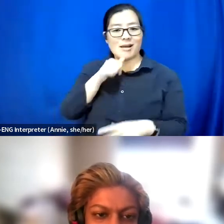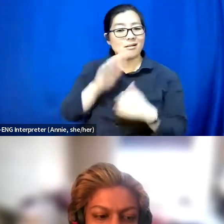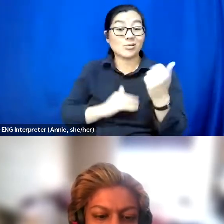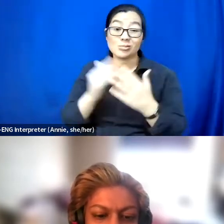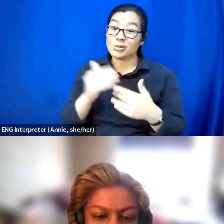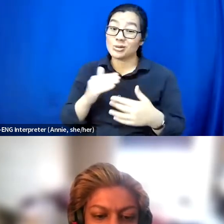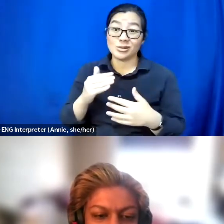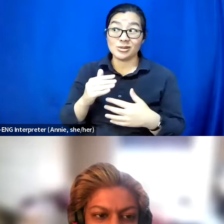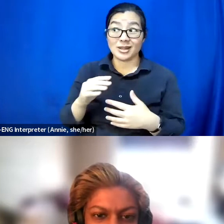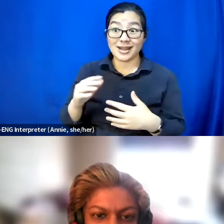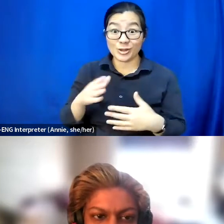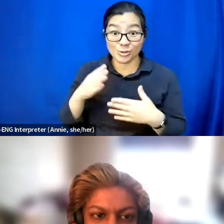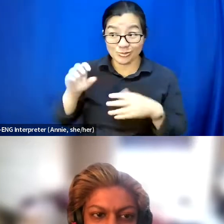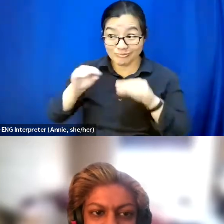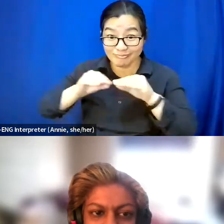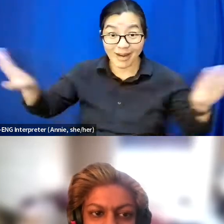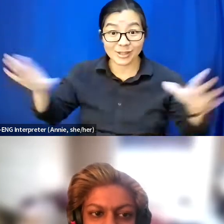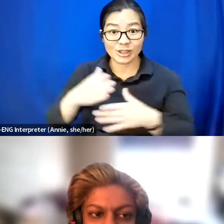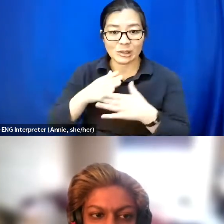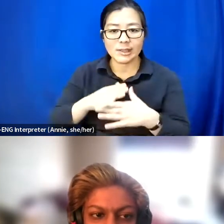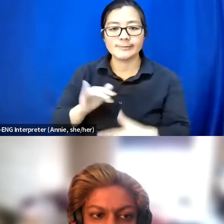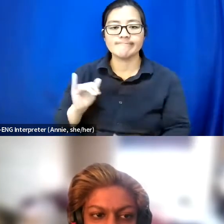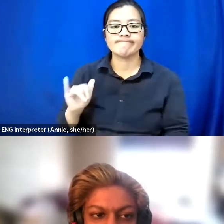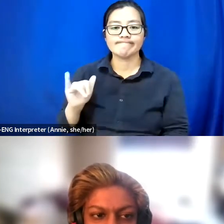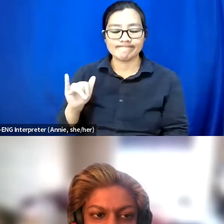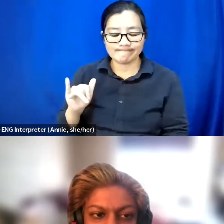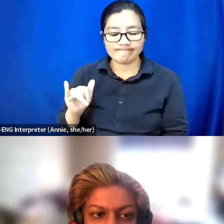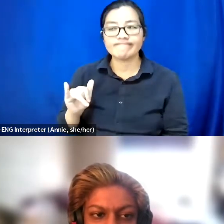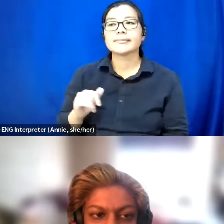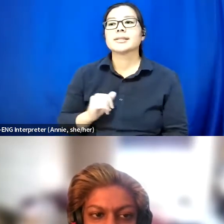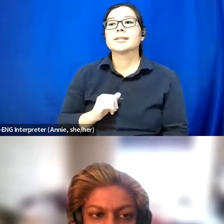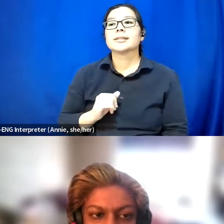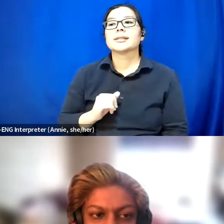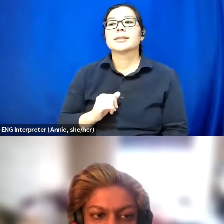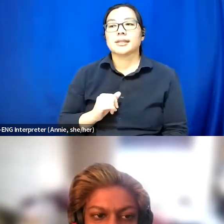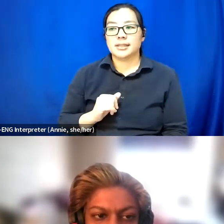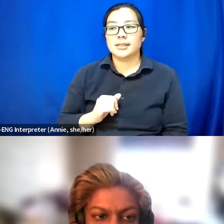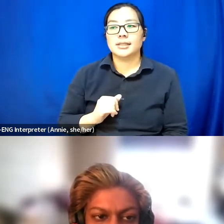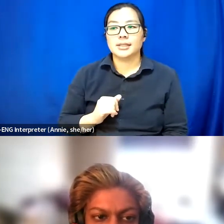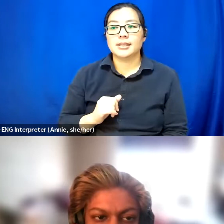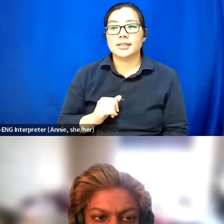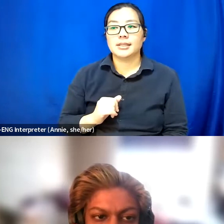So I don't know, I guess to me I talk a lot about not being inspirational .